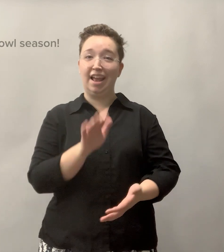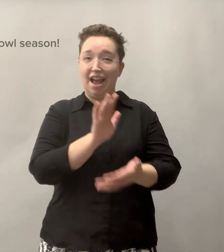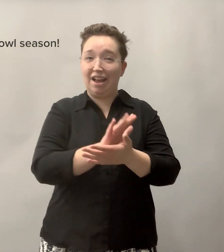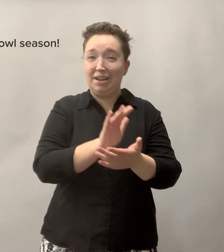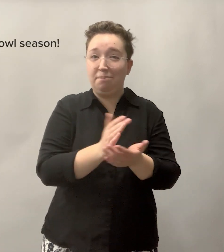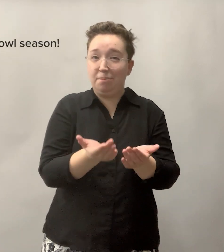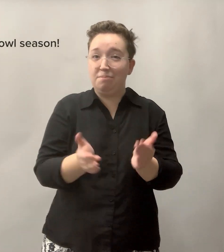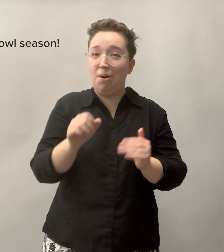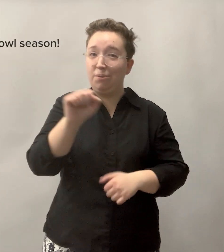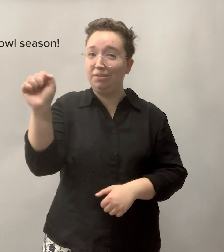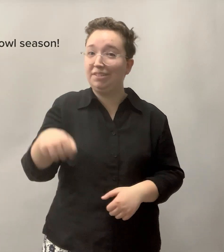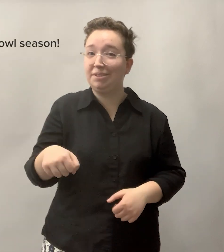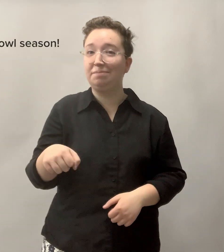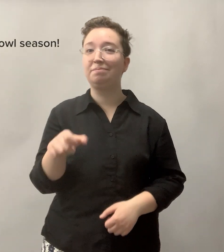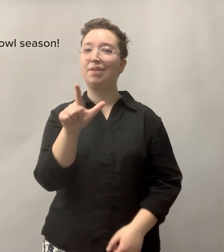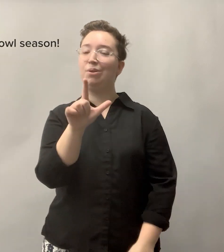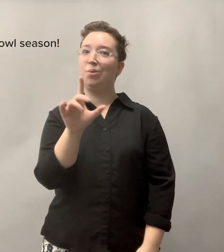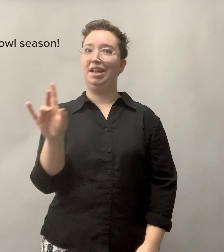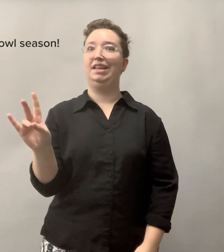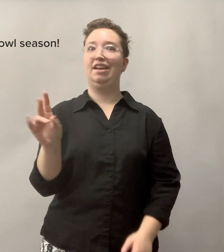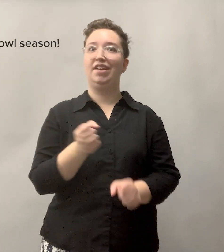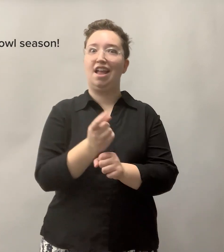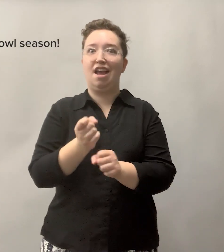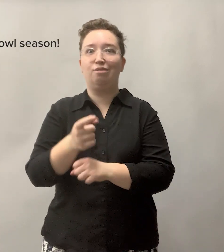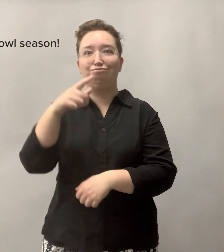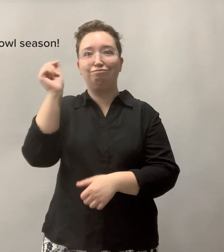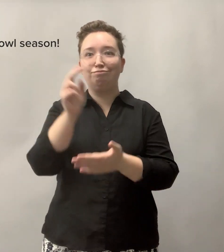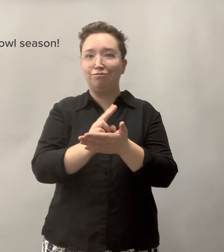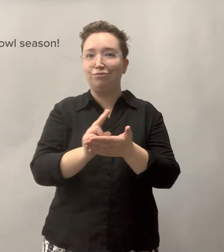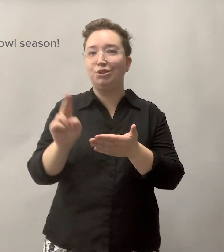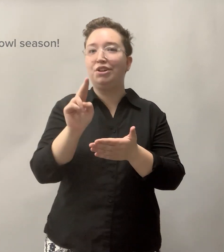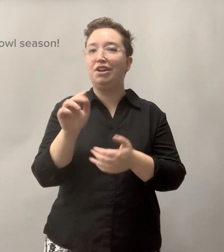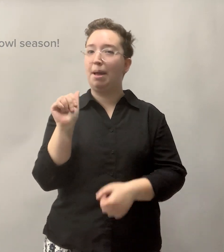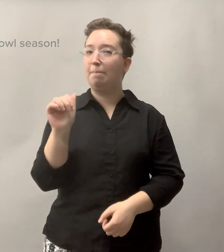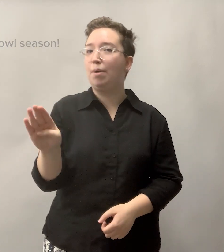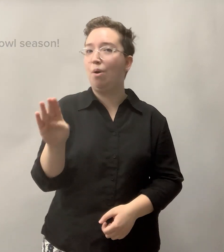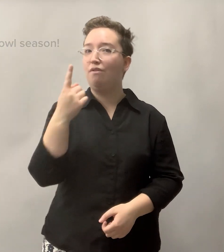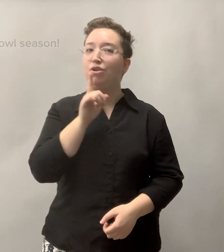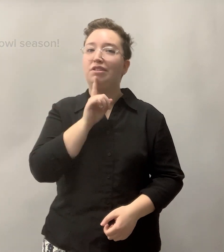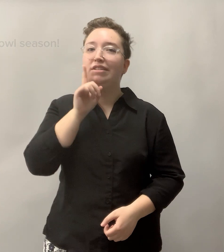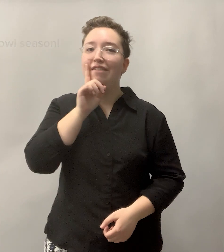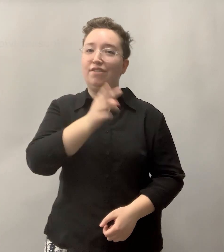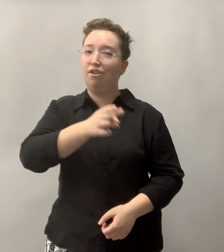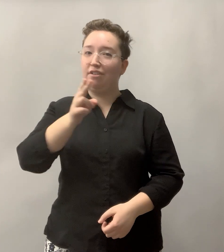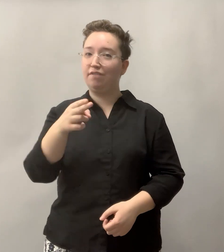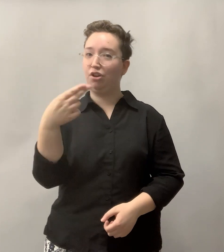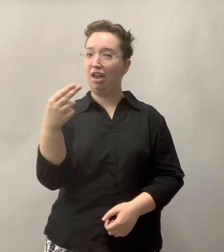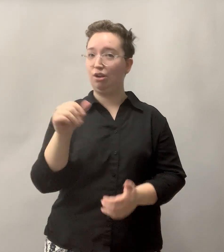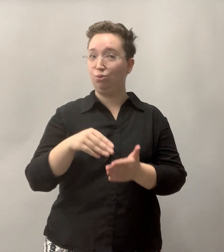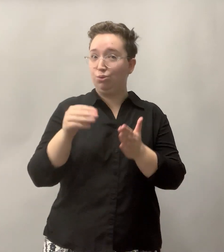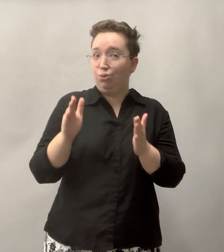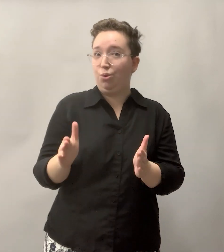It’s Academic Bowl season! The 27th annual Gallaudet University Academic Bowl for Deaf and Hard of Hearing High School Students